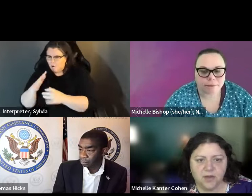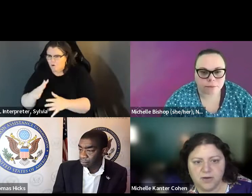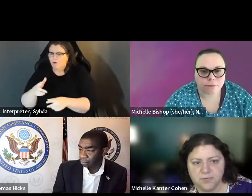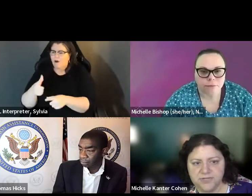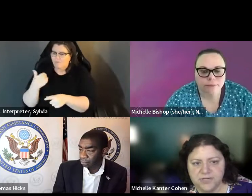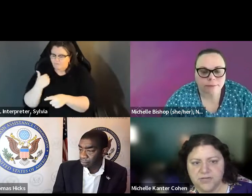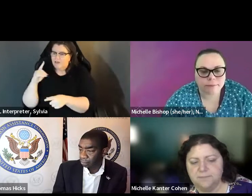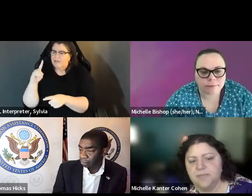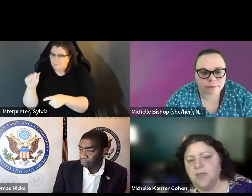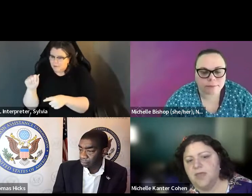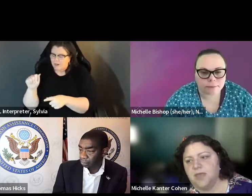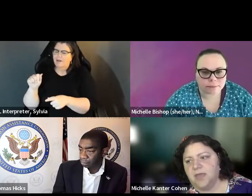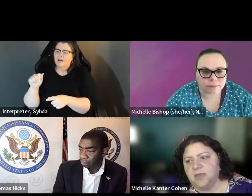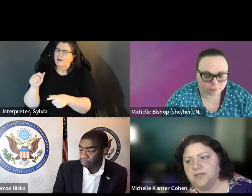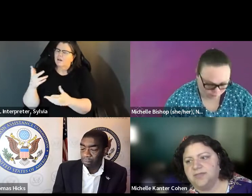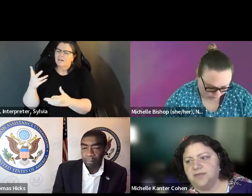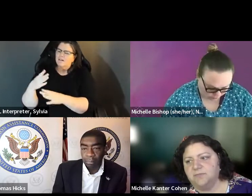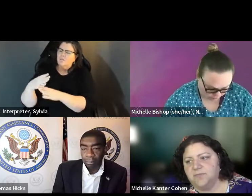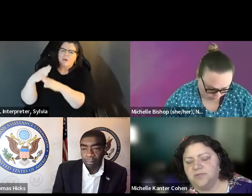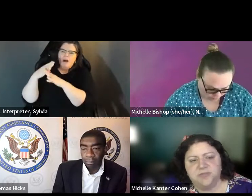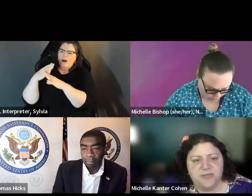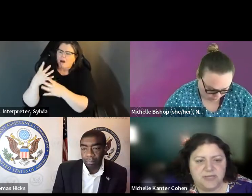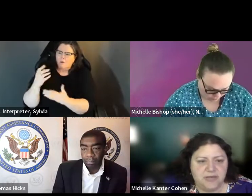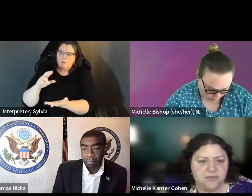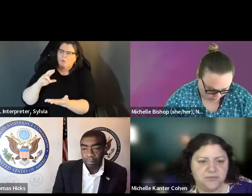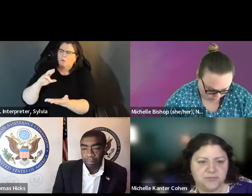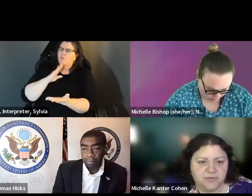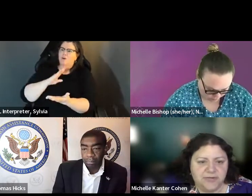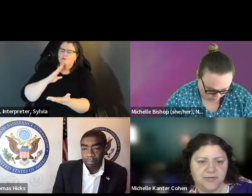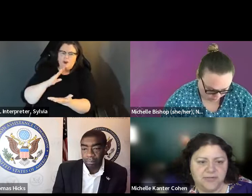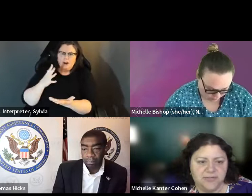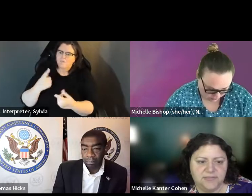having the concrete information and experiences of litigation, but I guess I would say that part of Zephyr of being able to bring some of the legal claims to comes down to those stories coming up and hearing, you know, having a concrete information experiences, of voters with disabilities who are being harmed